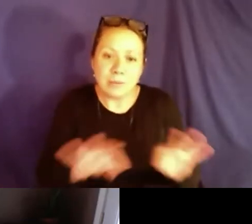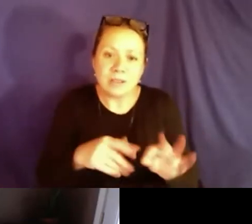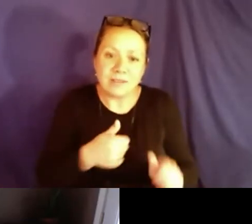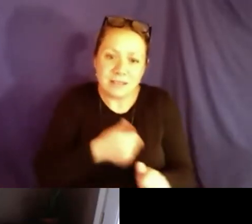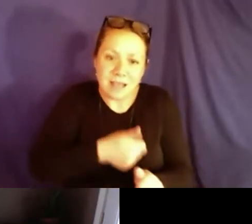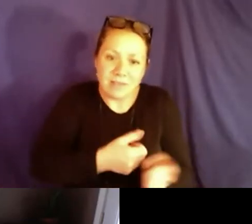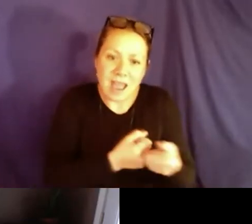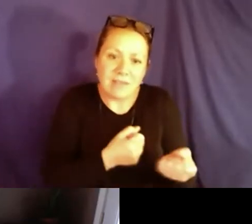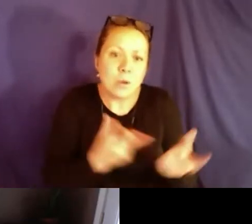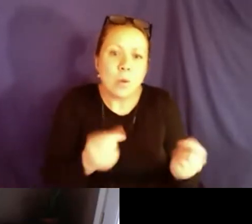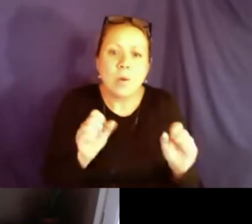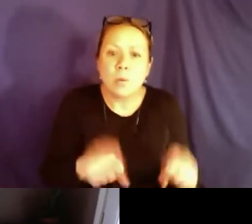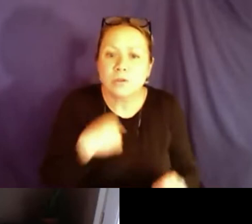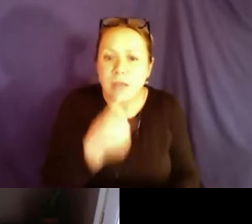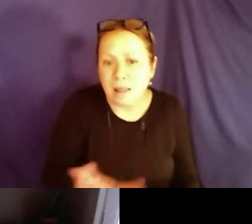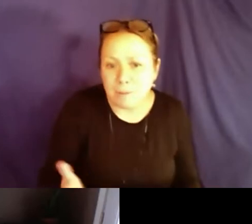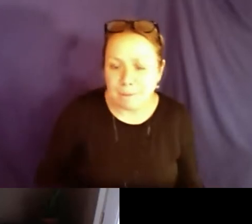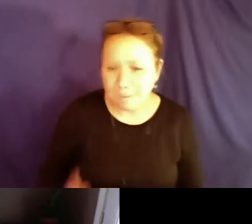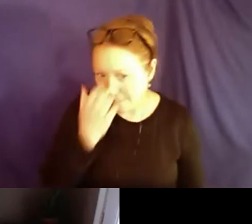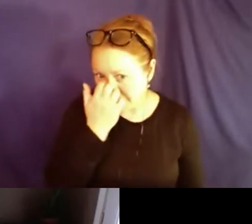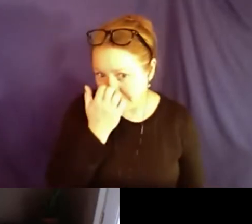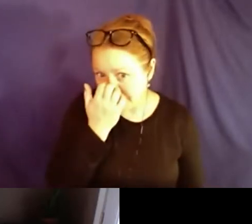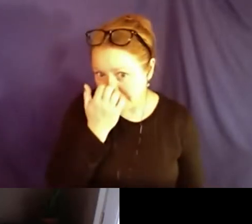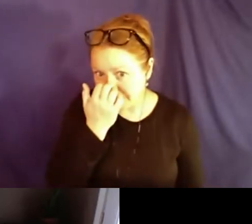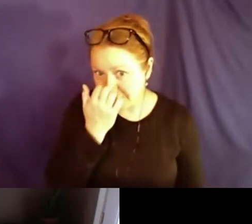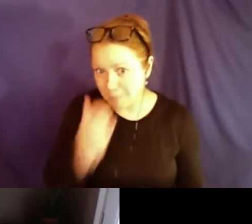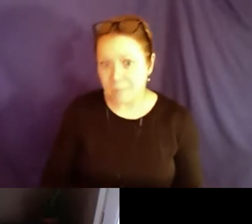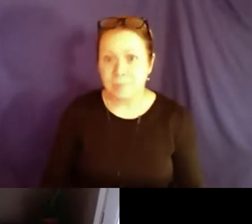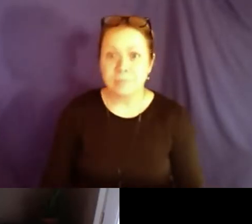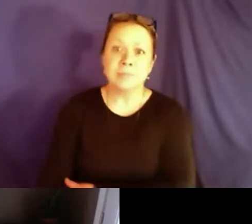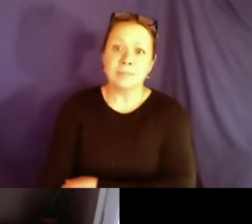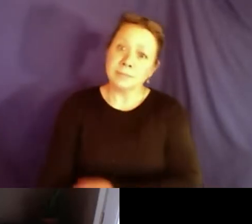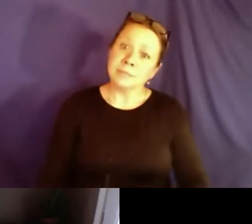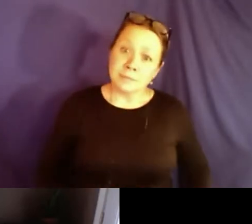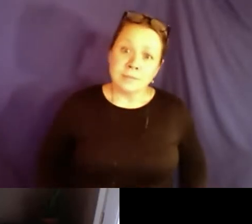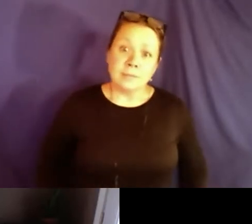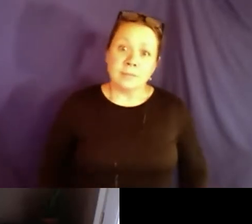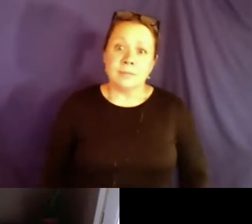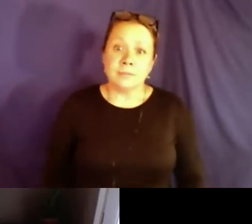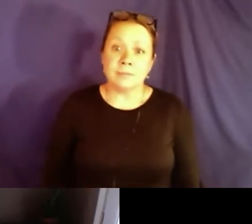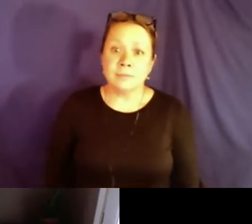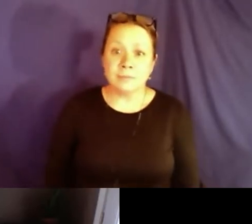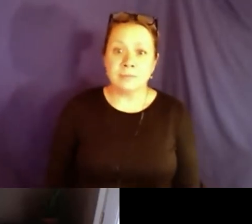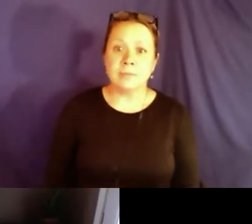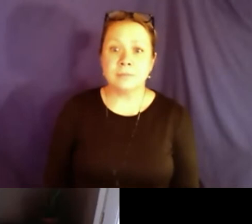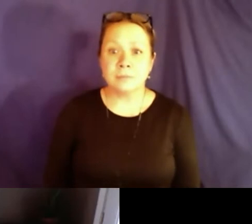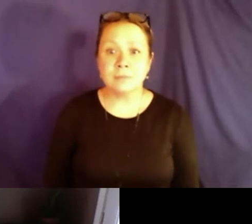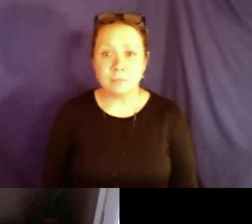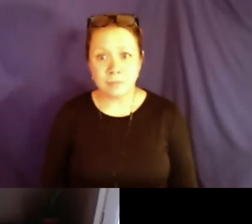for me. If you should tell them something about the importance of self-advocacy to you, what would you tell them? >>